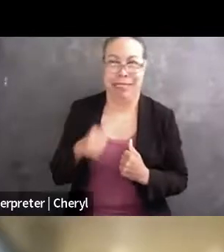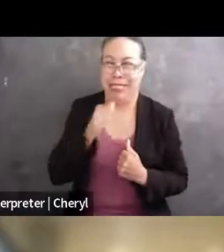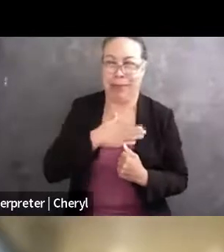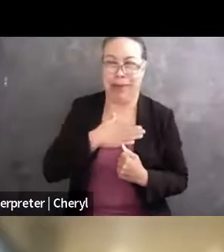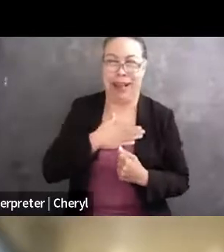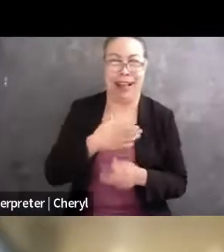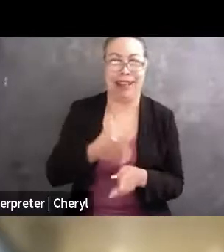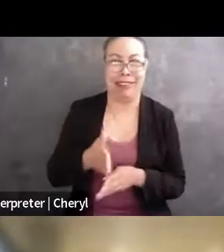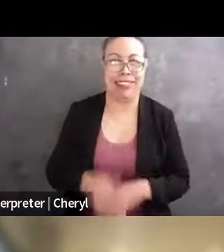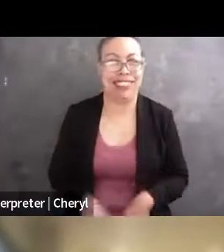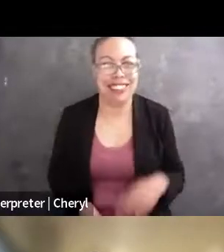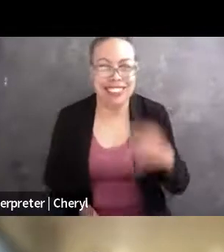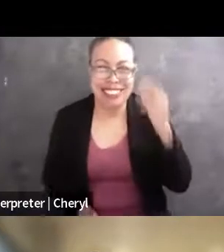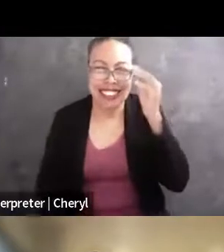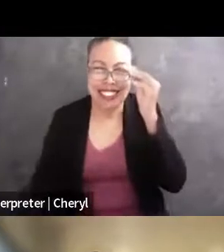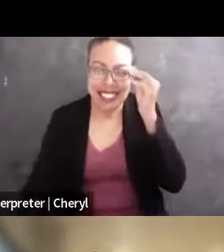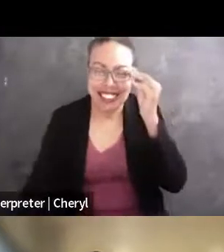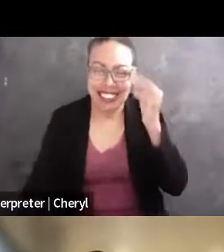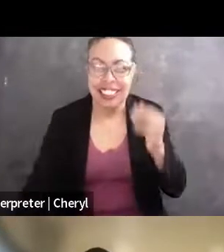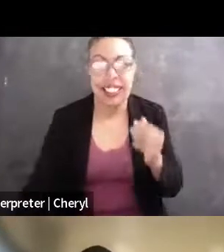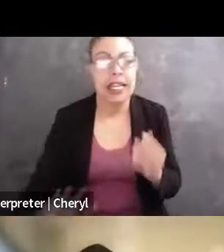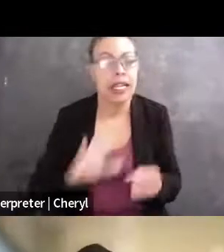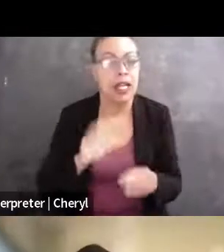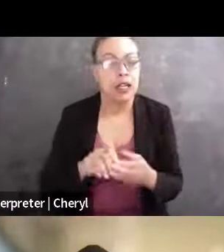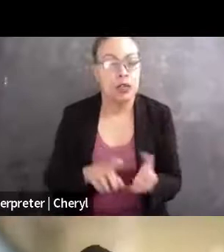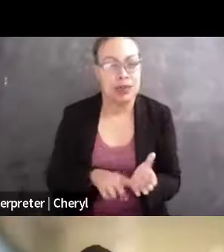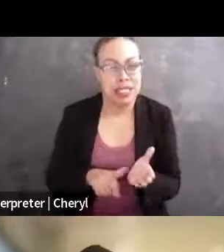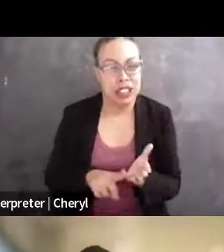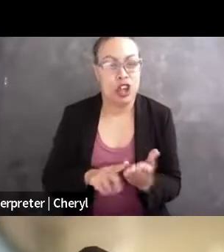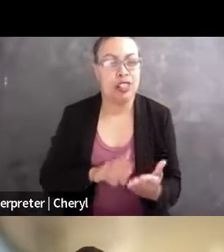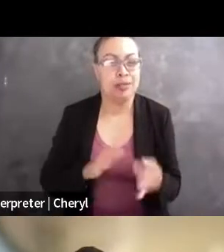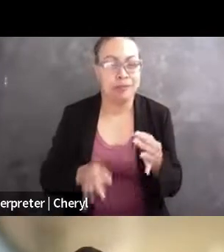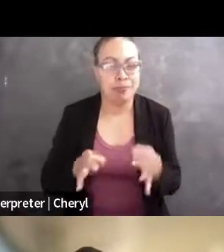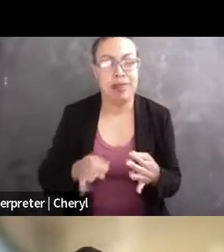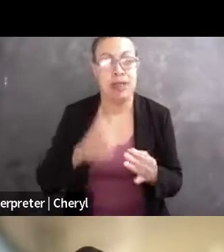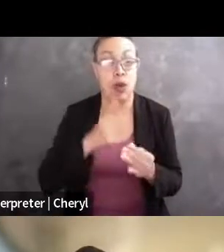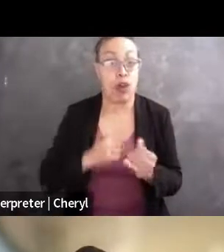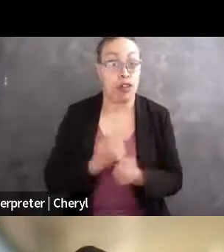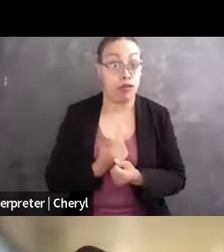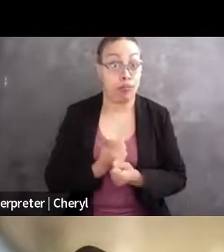Her experience includes researching and litigating significant issues surrounding free expression, privacy, and FOIA.